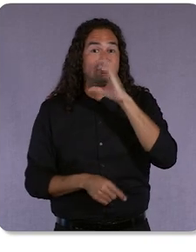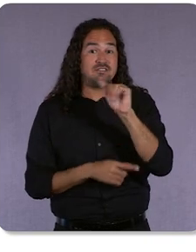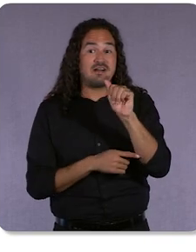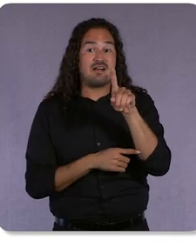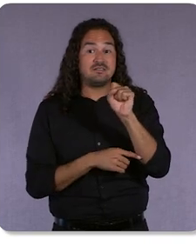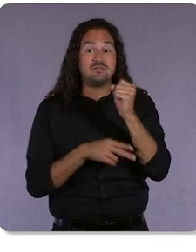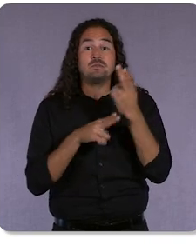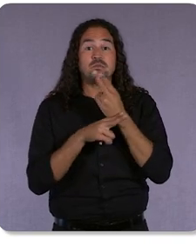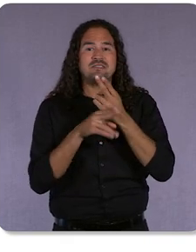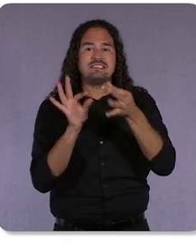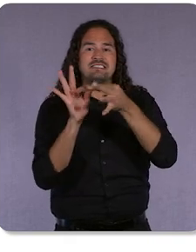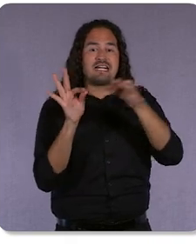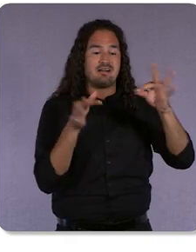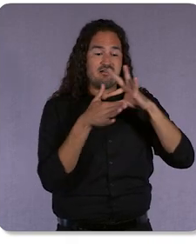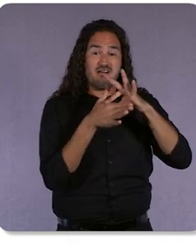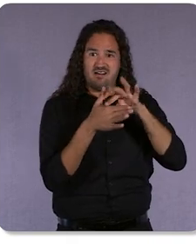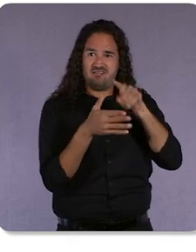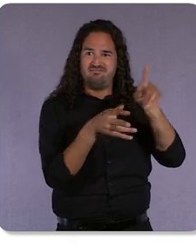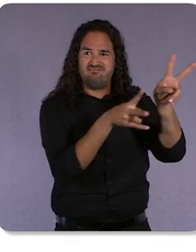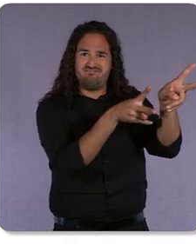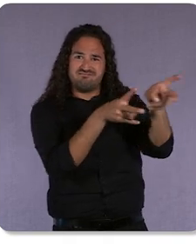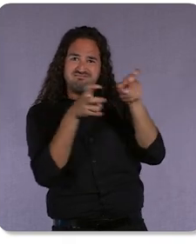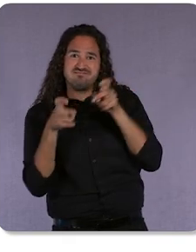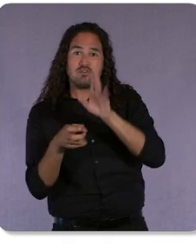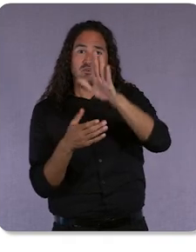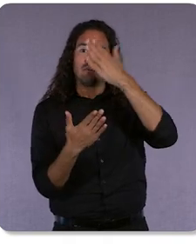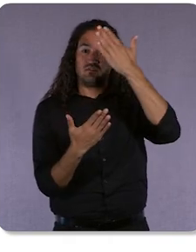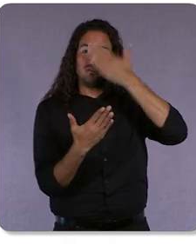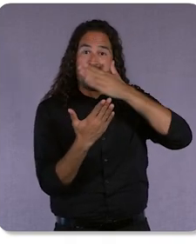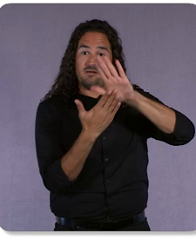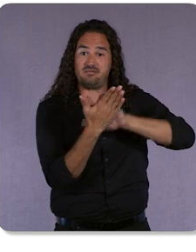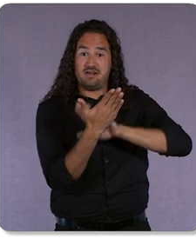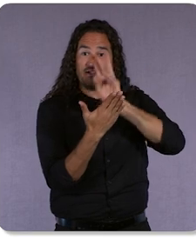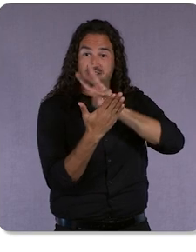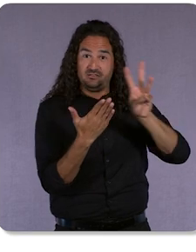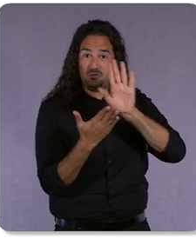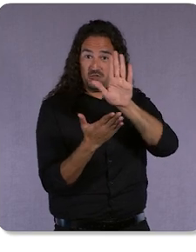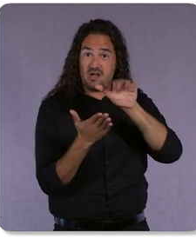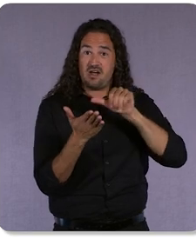your landing pages in your account. We’re just pull from all your existing high-quality assets